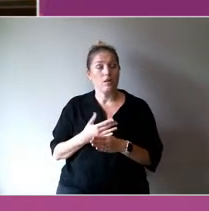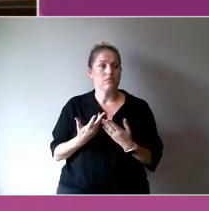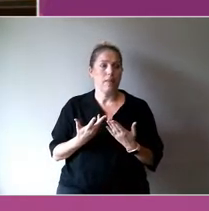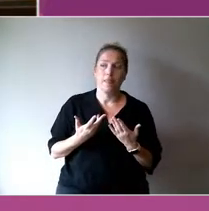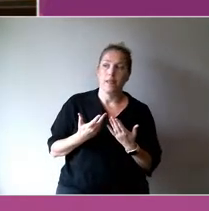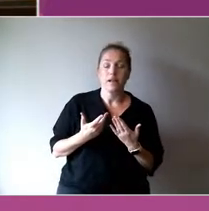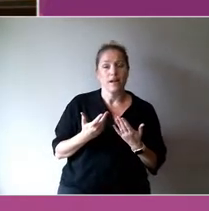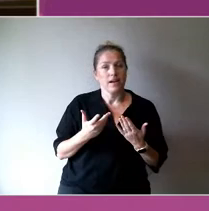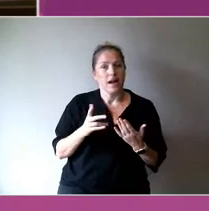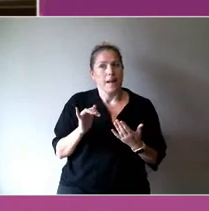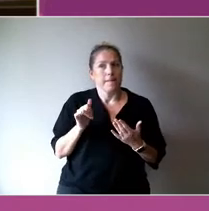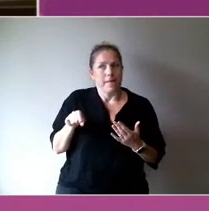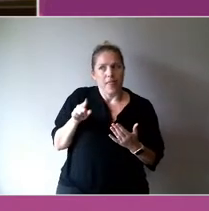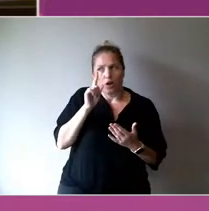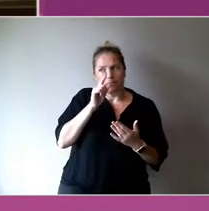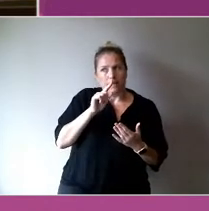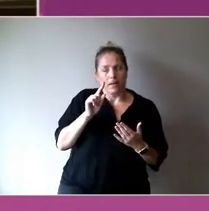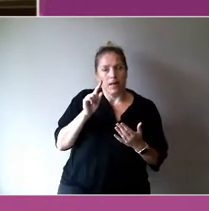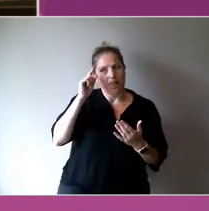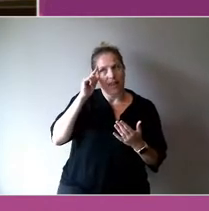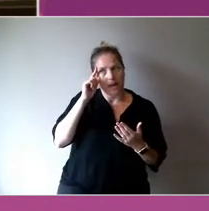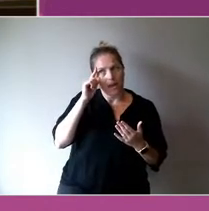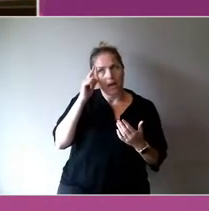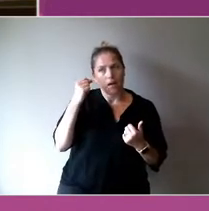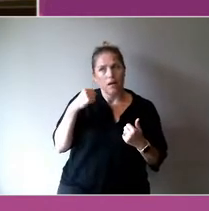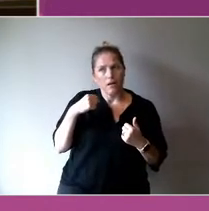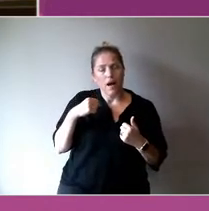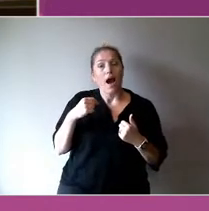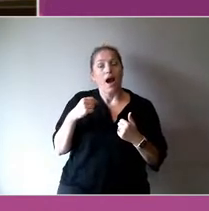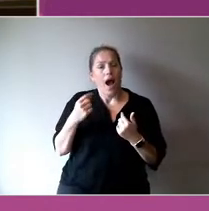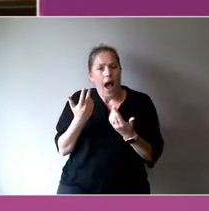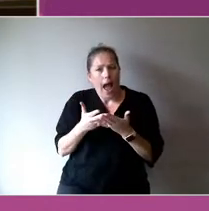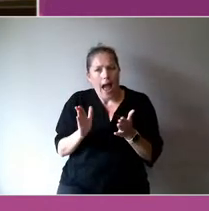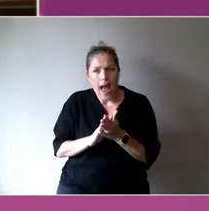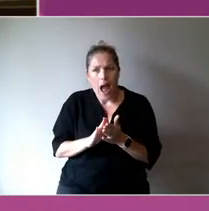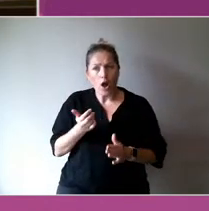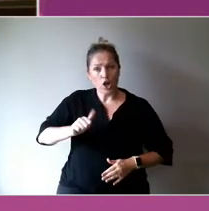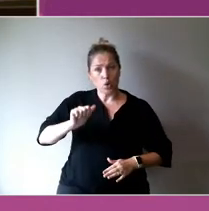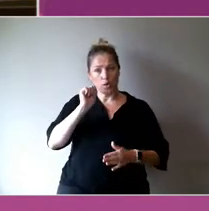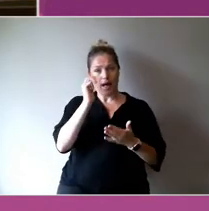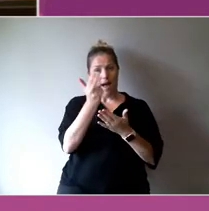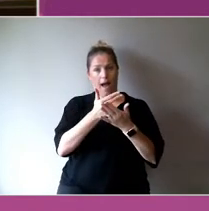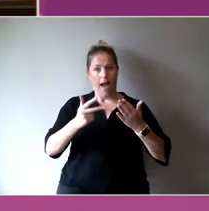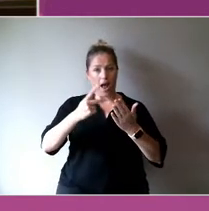how do we involve art programs to invest in those people and use that as a mechanism to